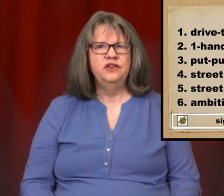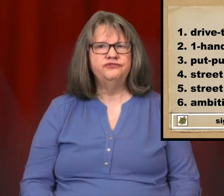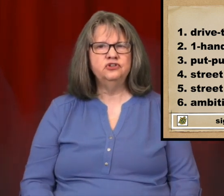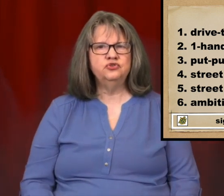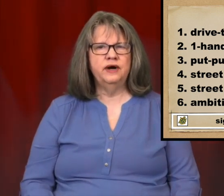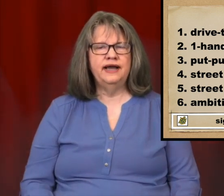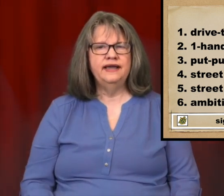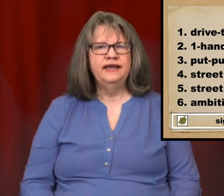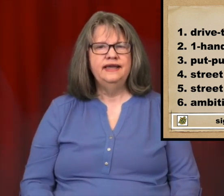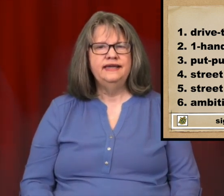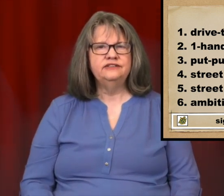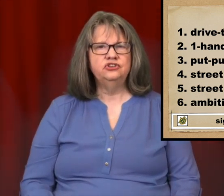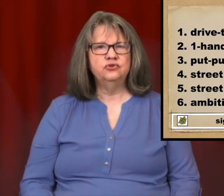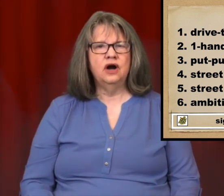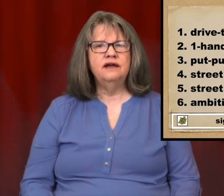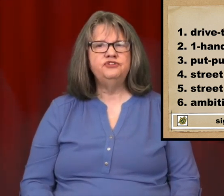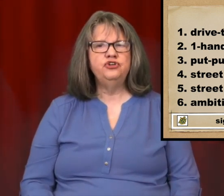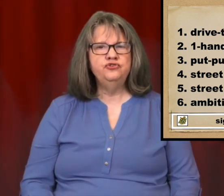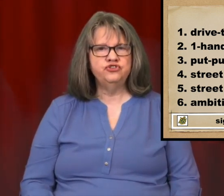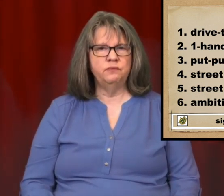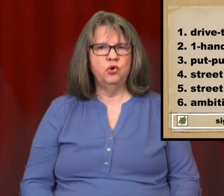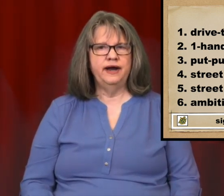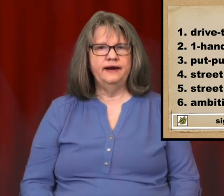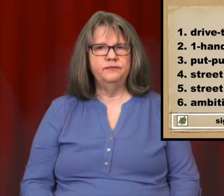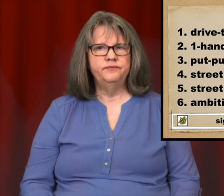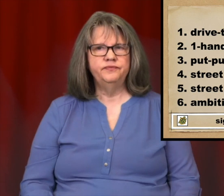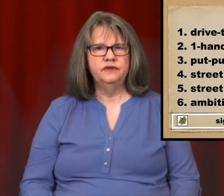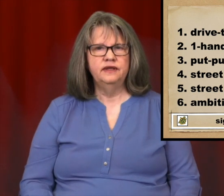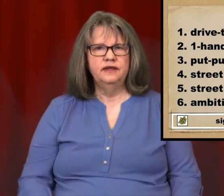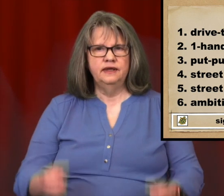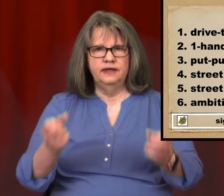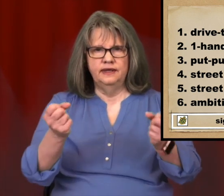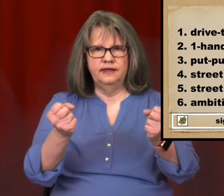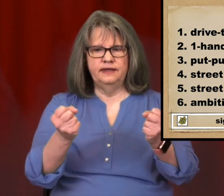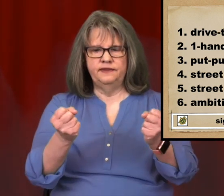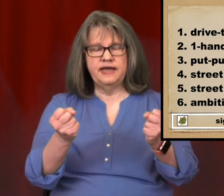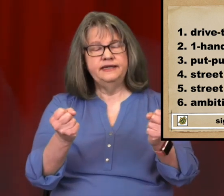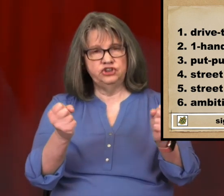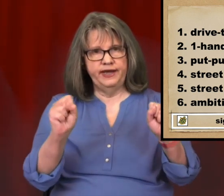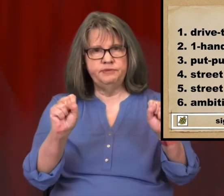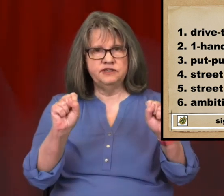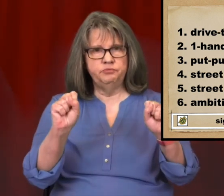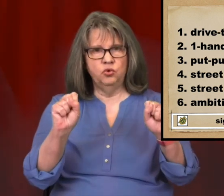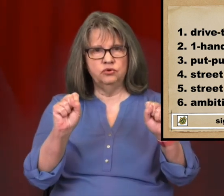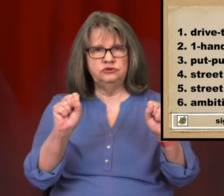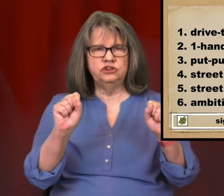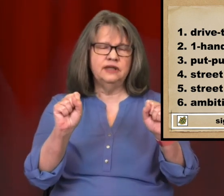The first way is to drive to somewhere. The handshape is important just like